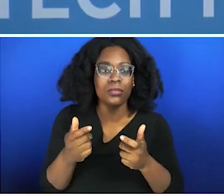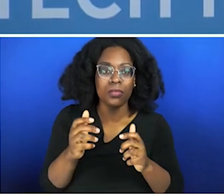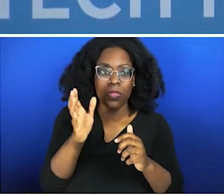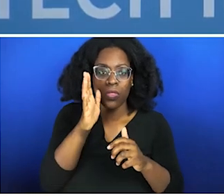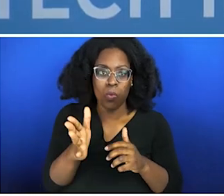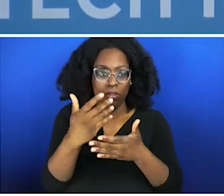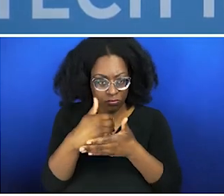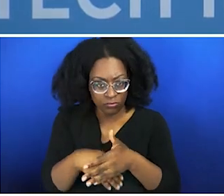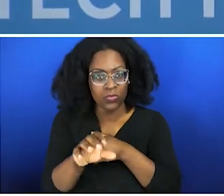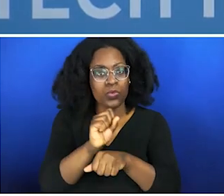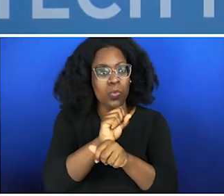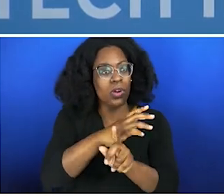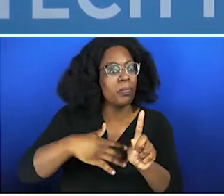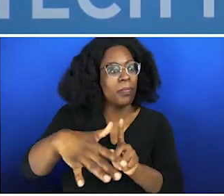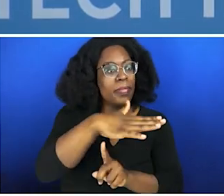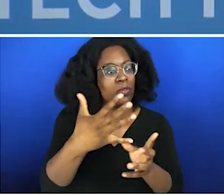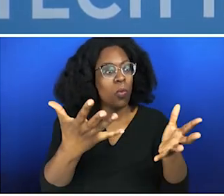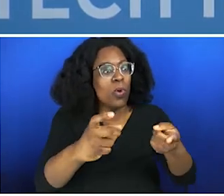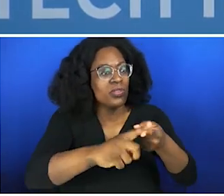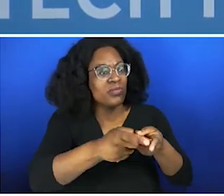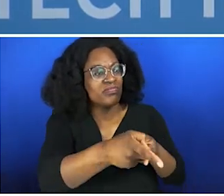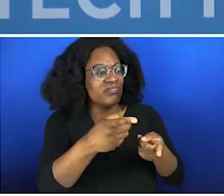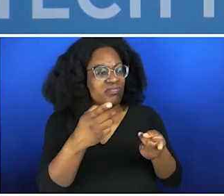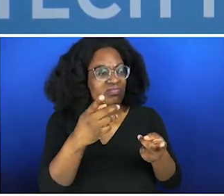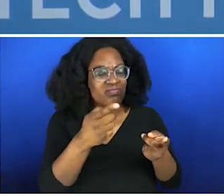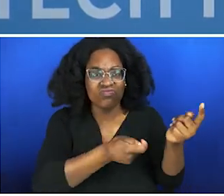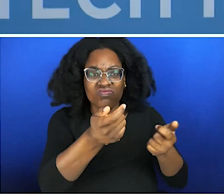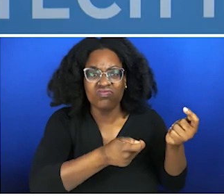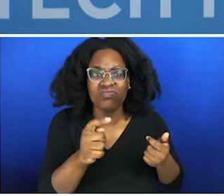starts to create change? How do I be that person that creates hell for toxic people